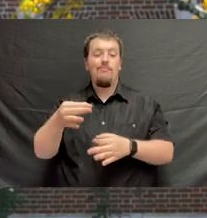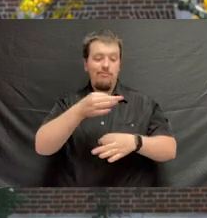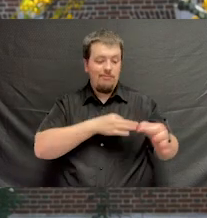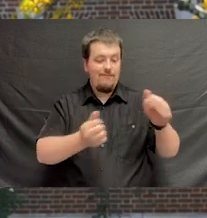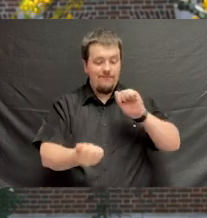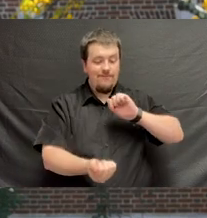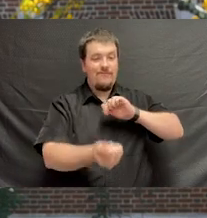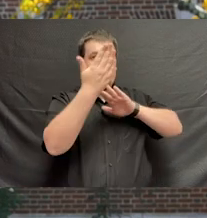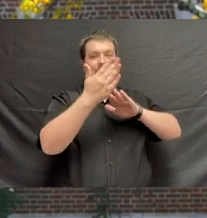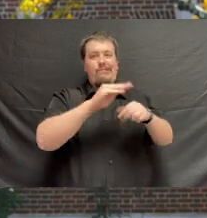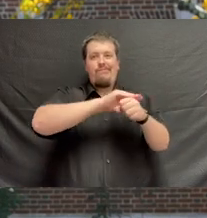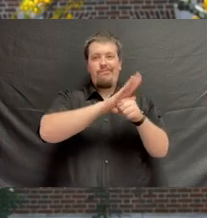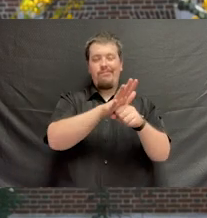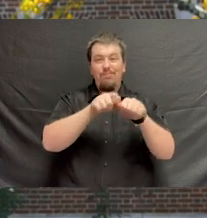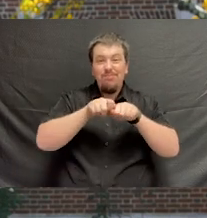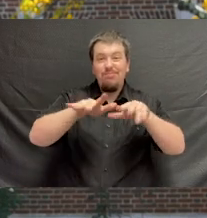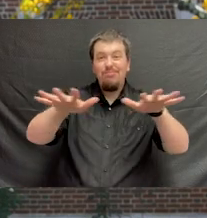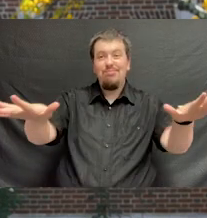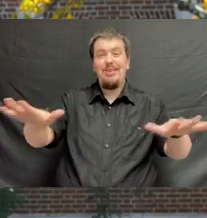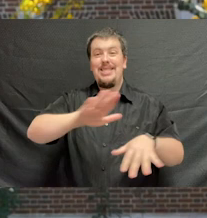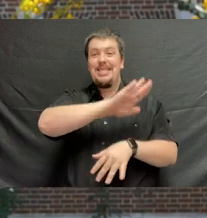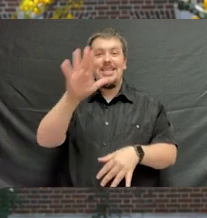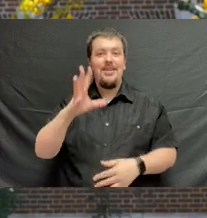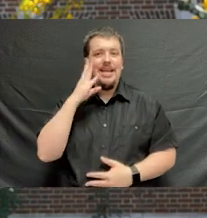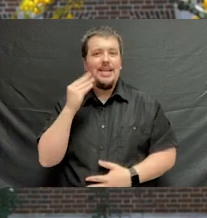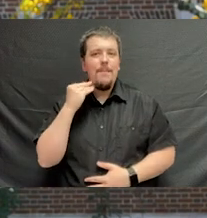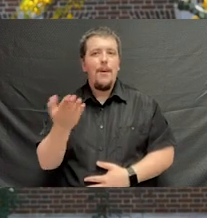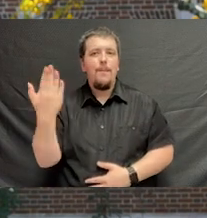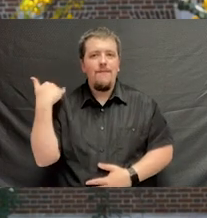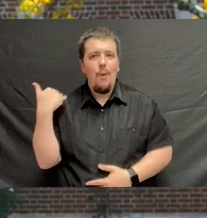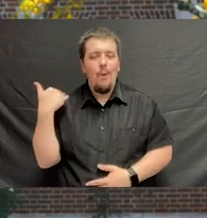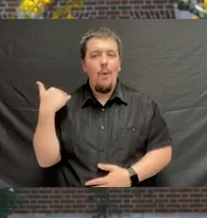Instead, We all dealt with the pandemic an event unlike any other event in our lives.